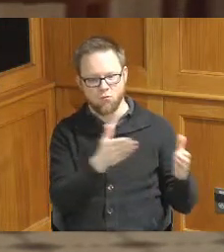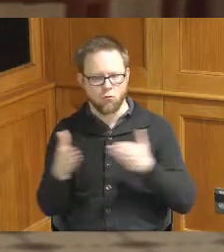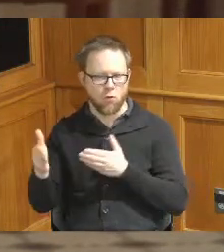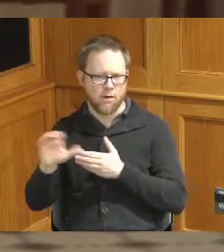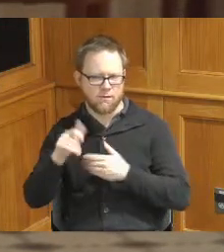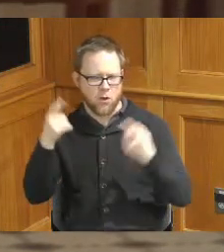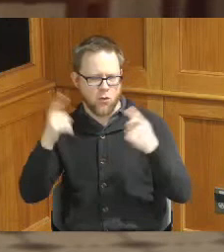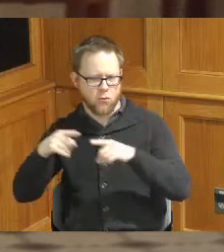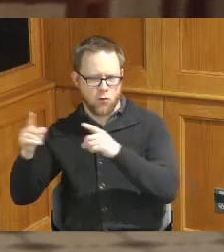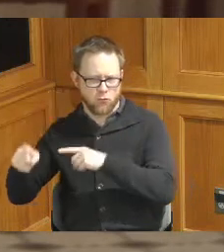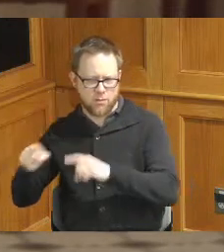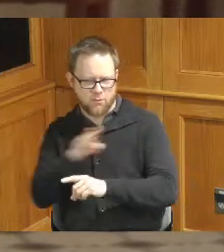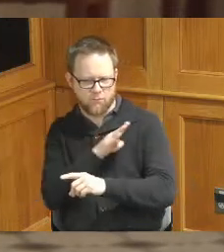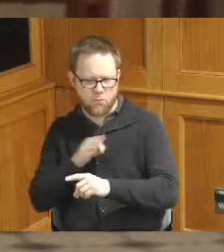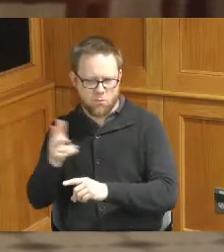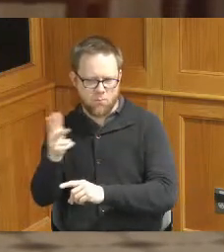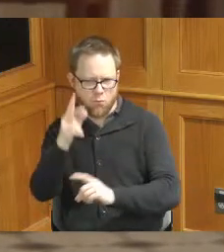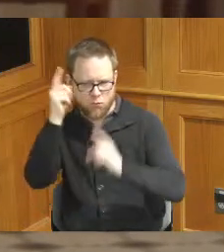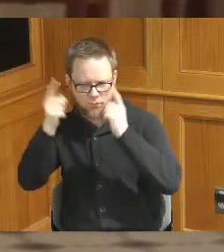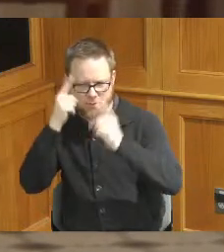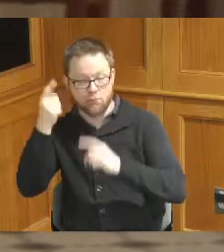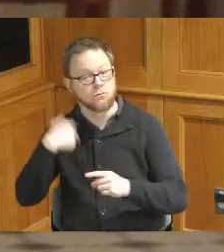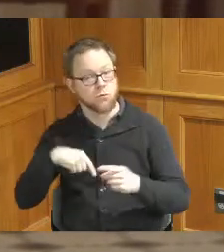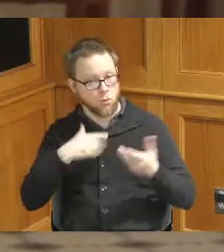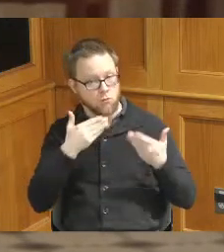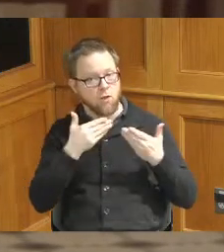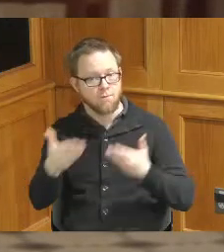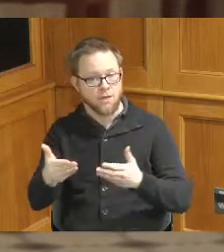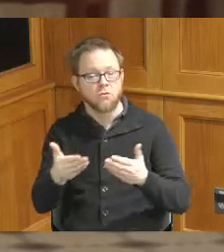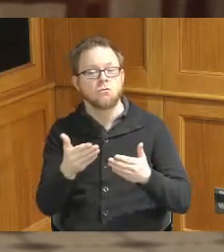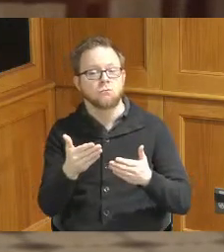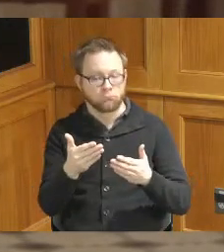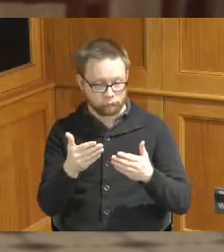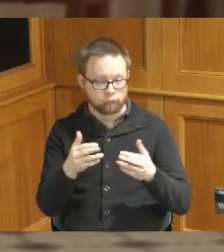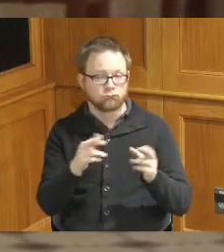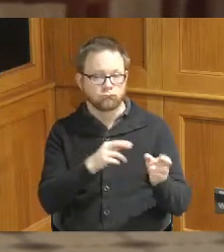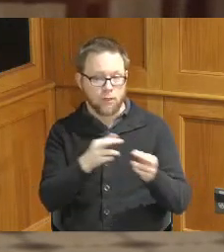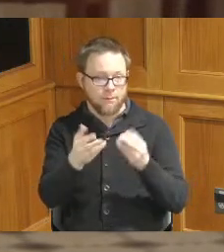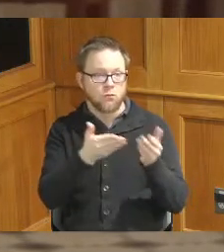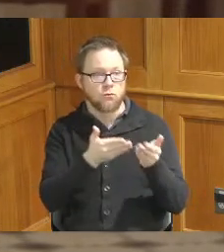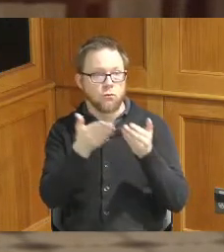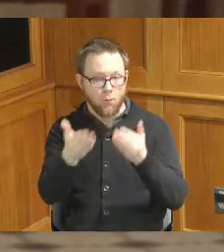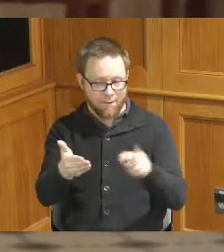we do recommend moving money from the Workforce Development Grant line item the Board allocated